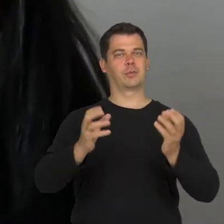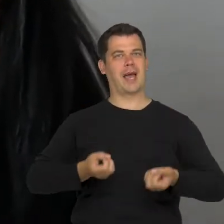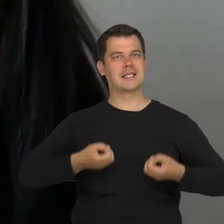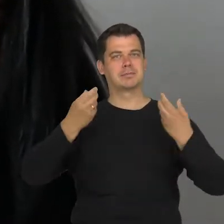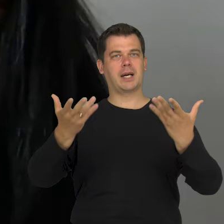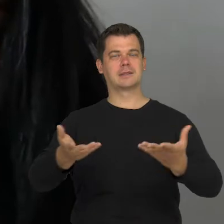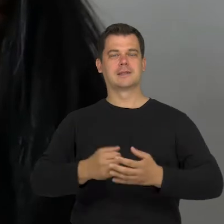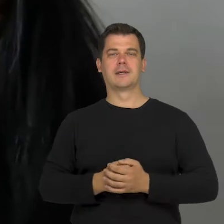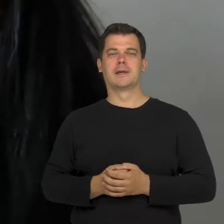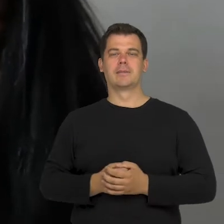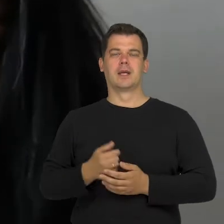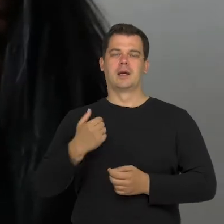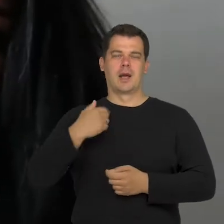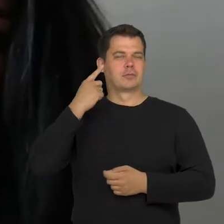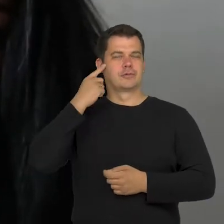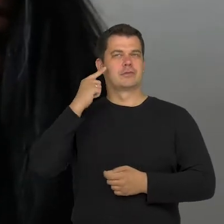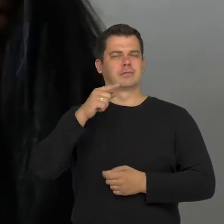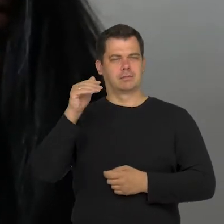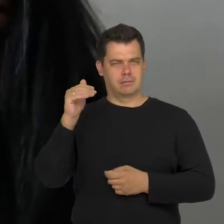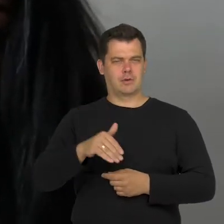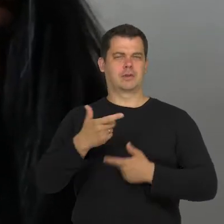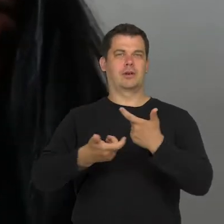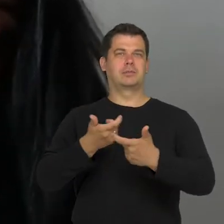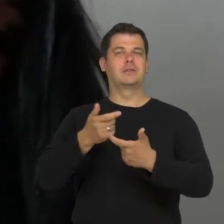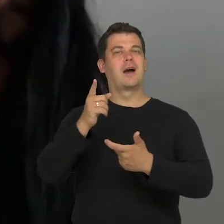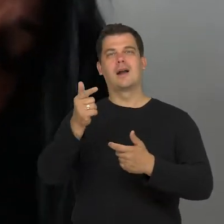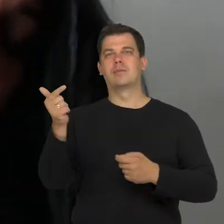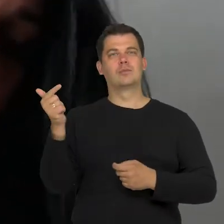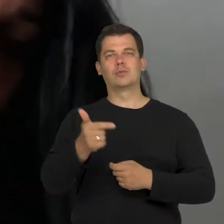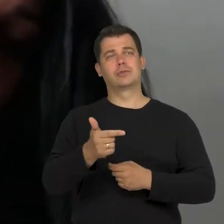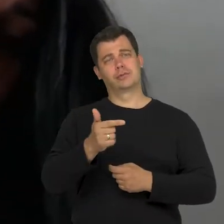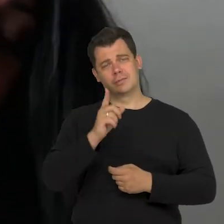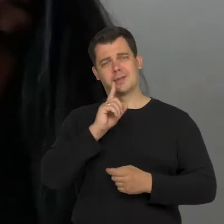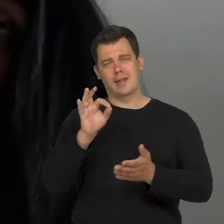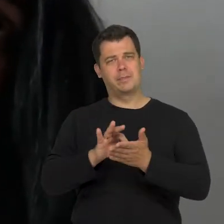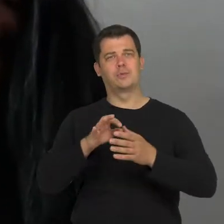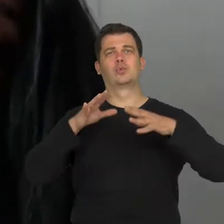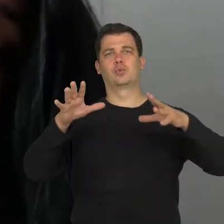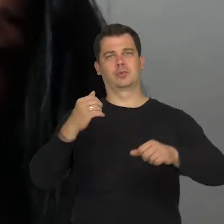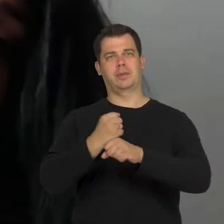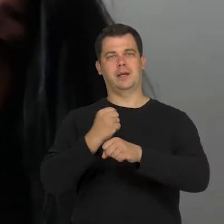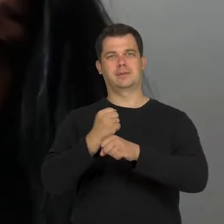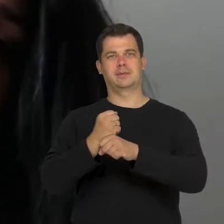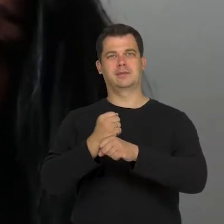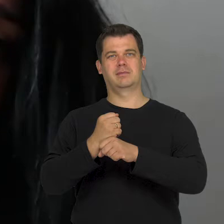So I think, that this is possible but it requires a lot of effort because it comes with fear